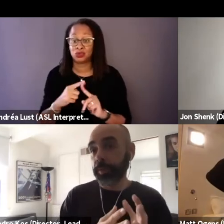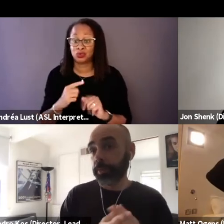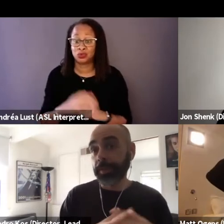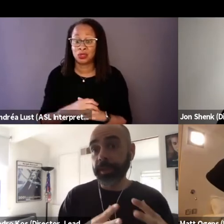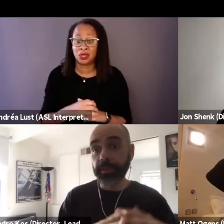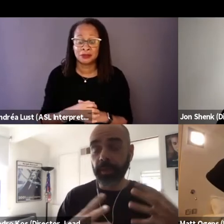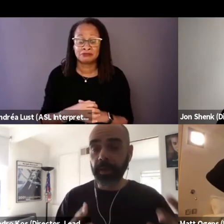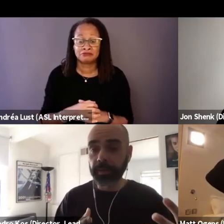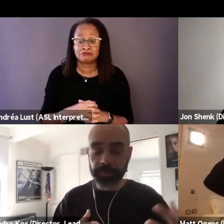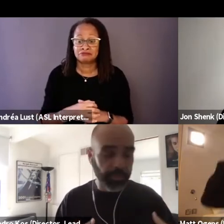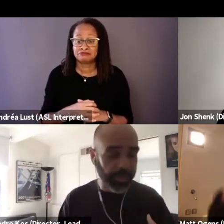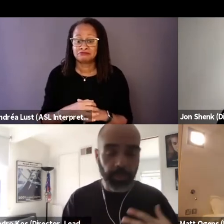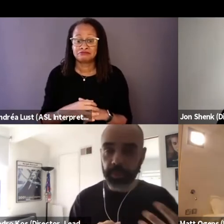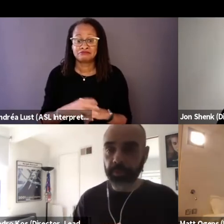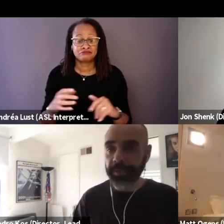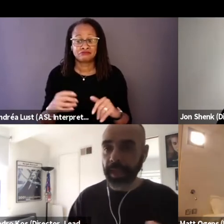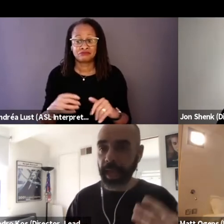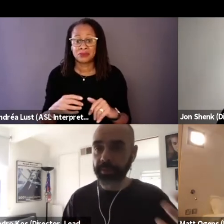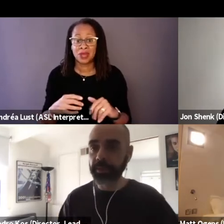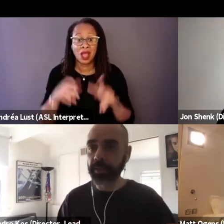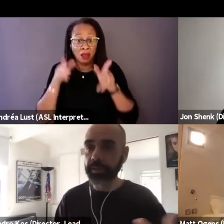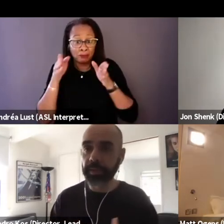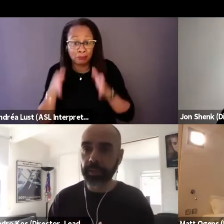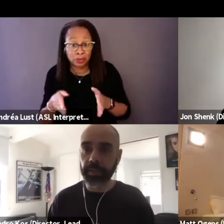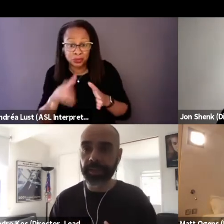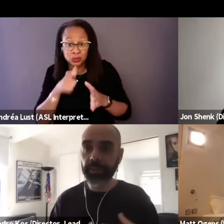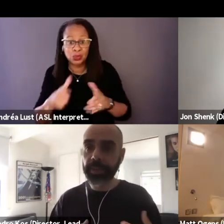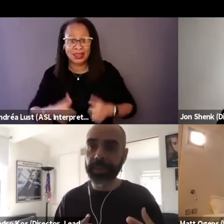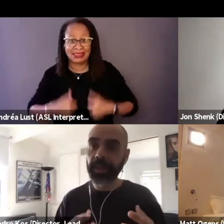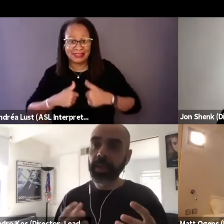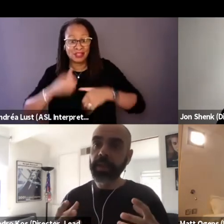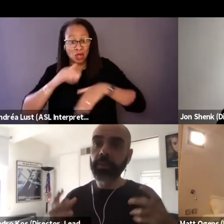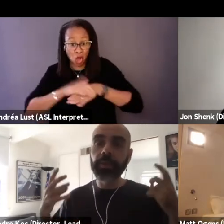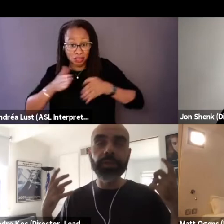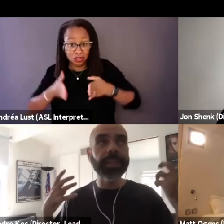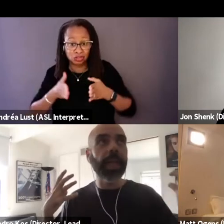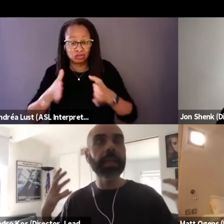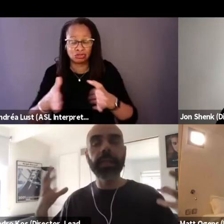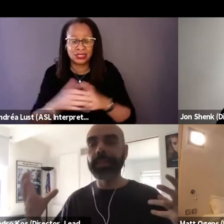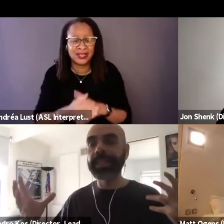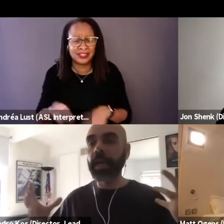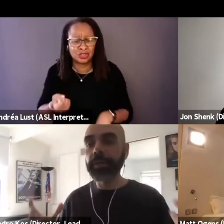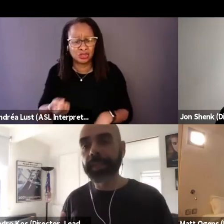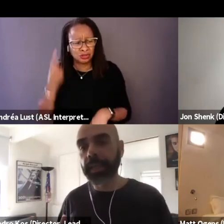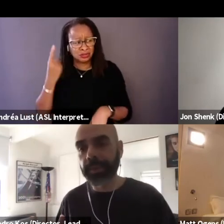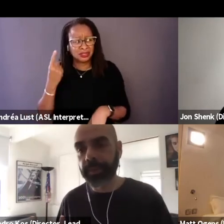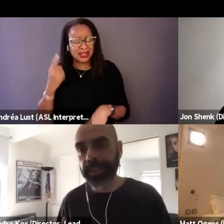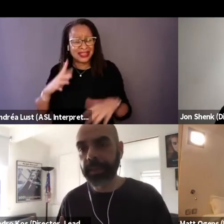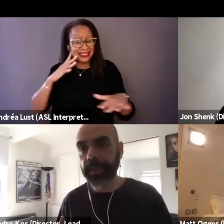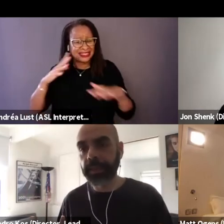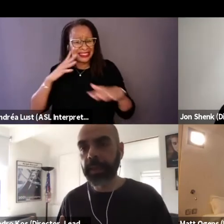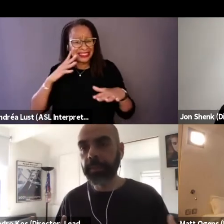to the perspective of someone who's having to live on the streets, you will understand that the soundscapes of the city,